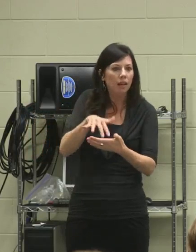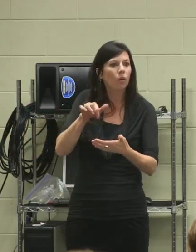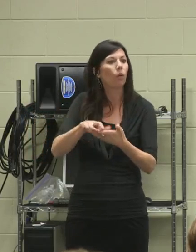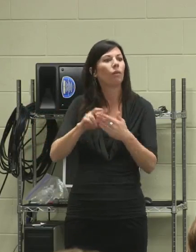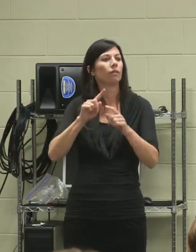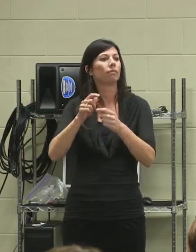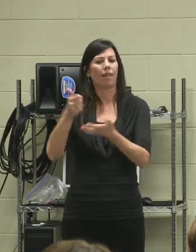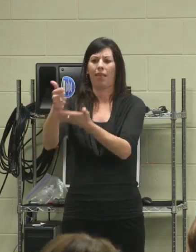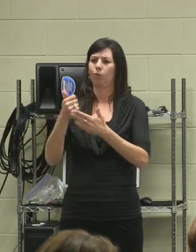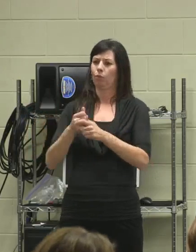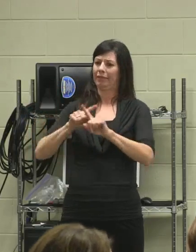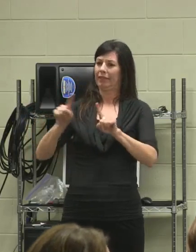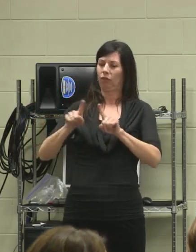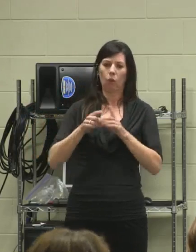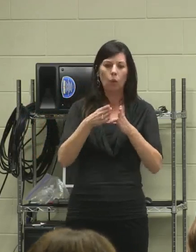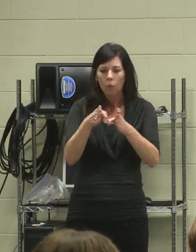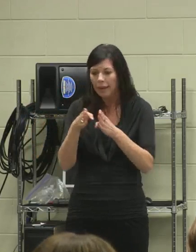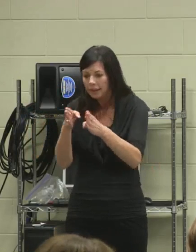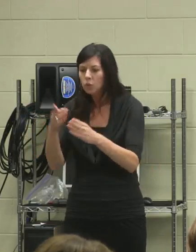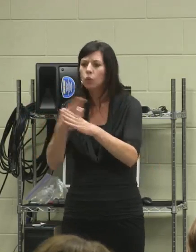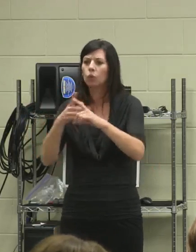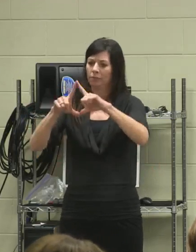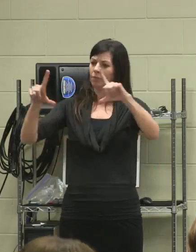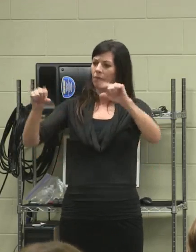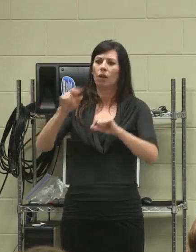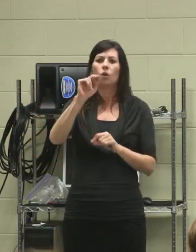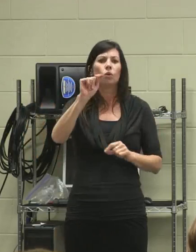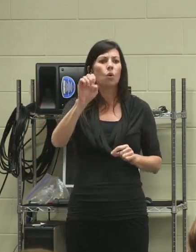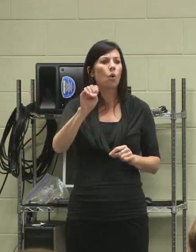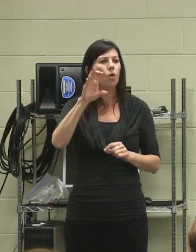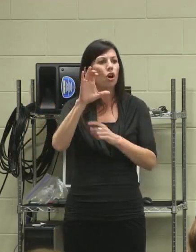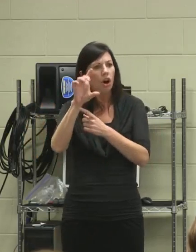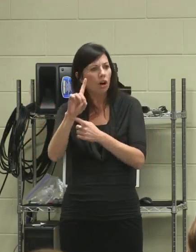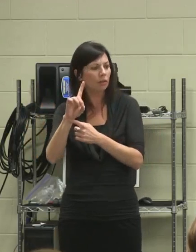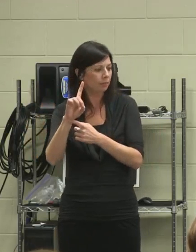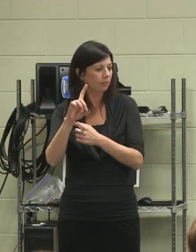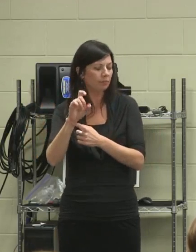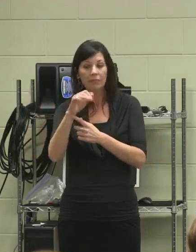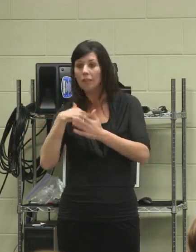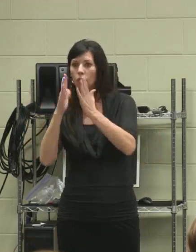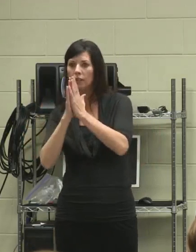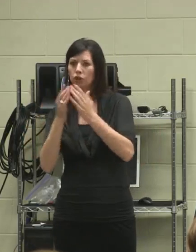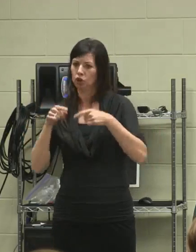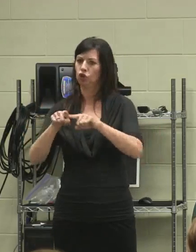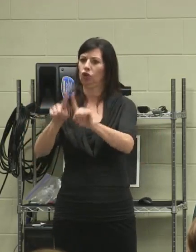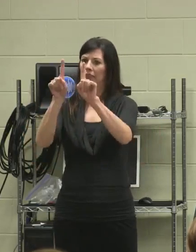to use a notecard, if I needed one, and I requested to use one during tests or my finals,